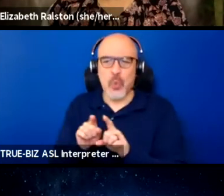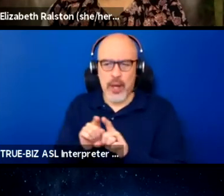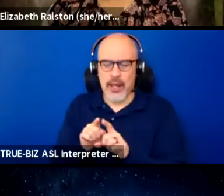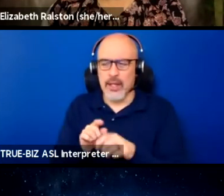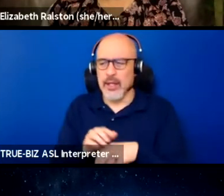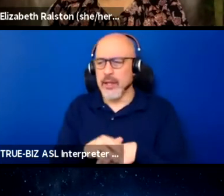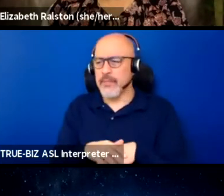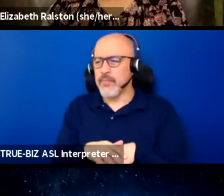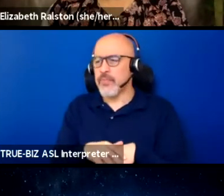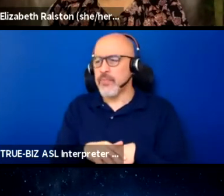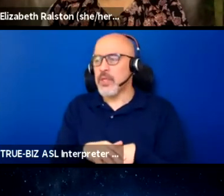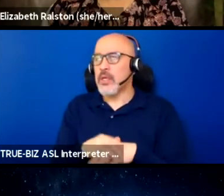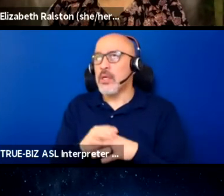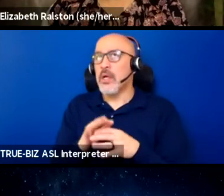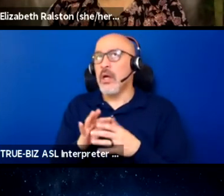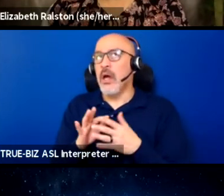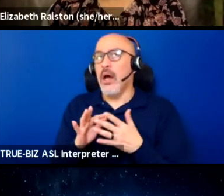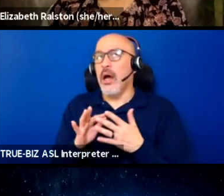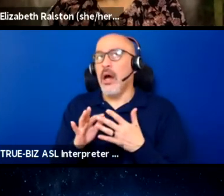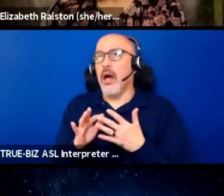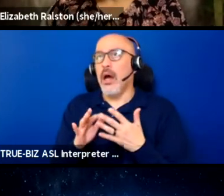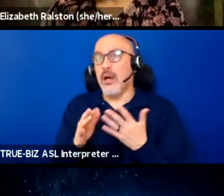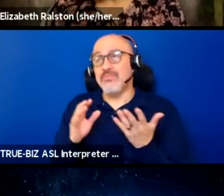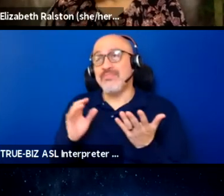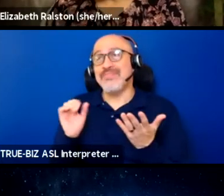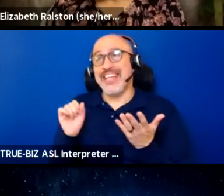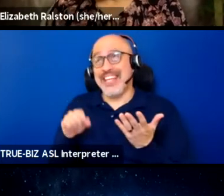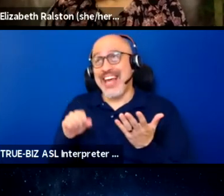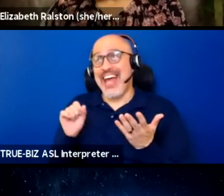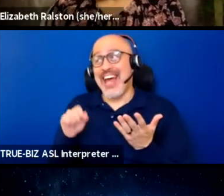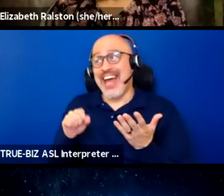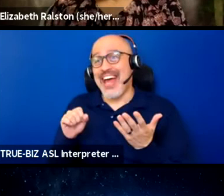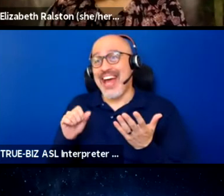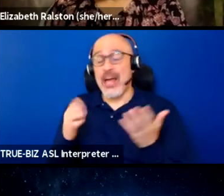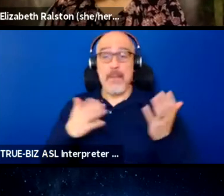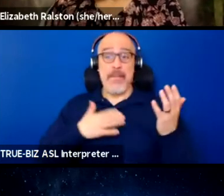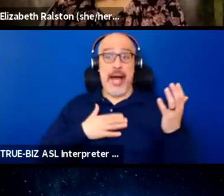and yeah, and I personally prefer it that way,